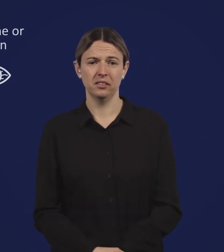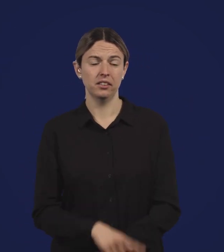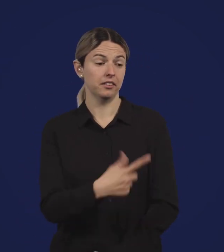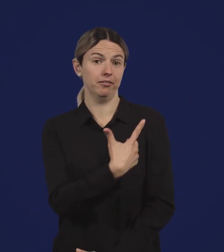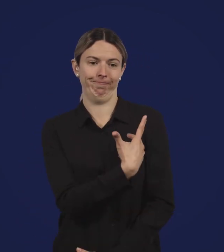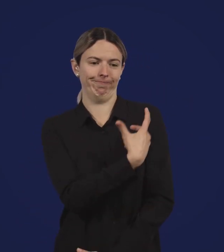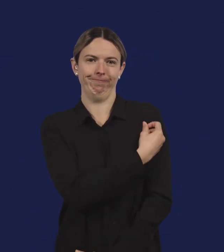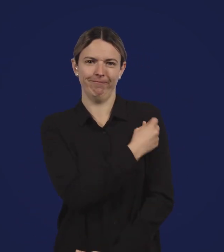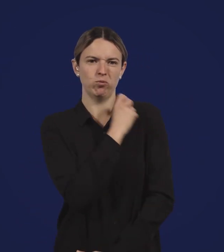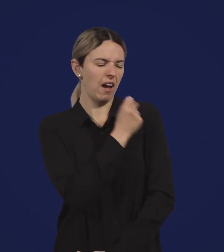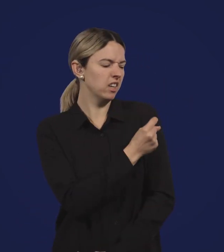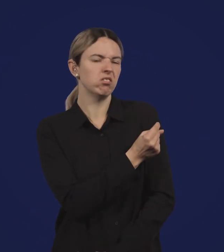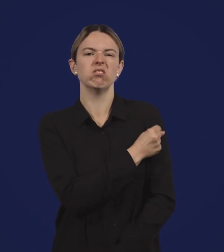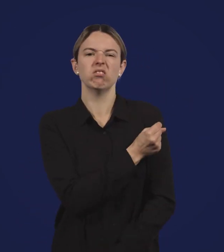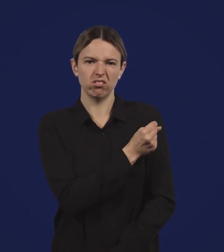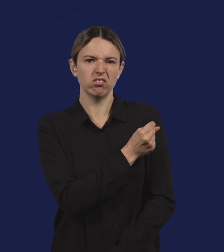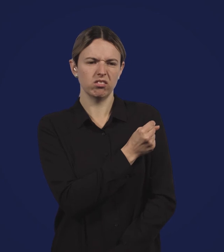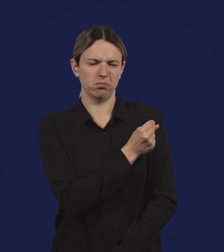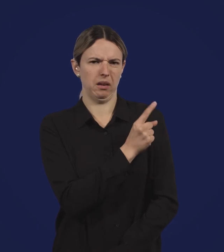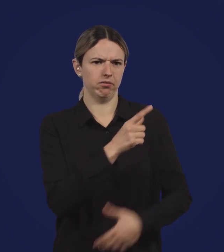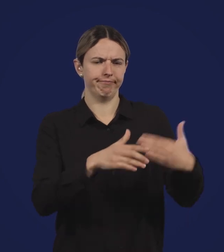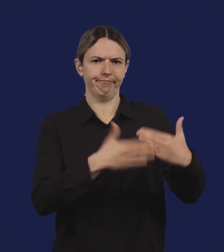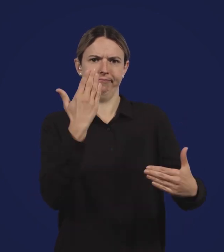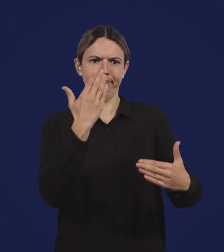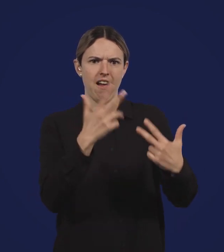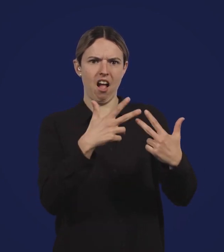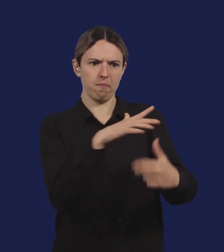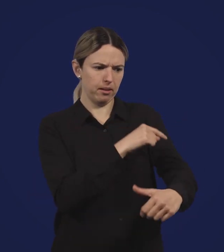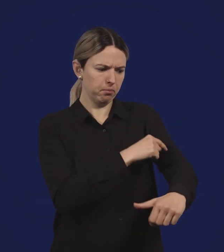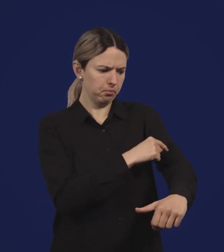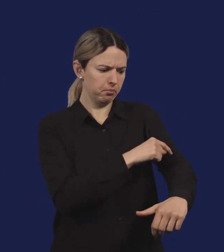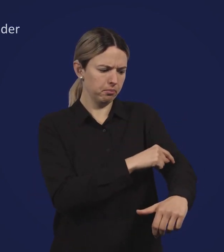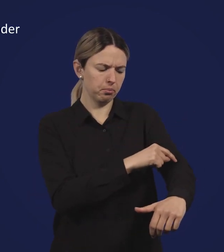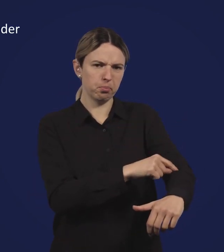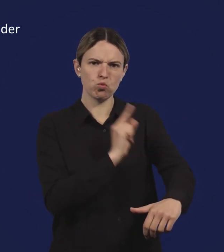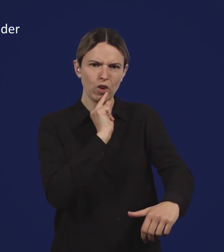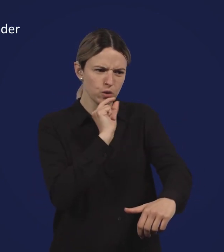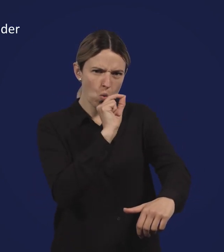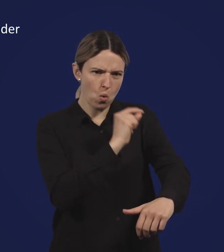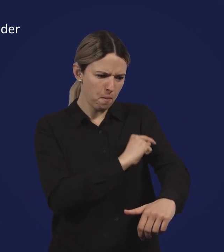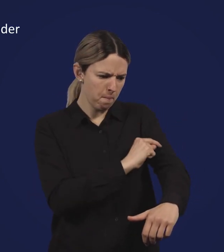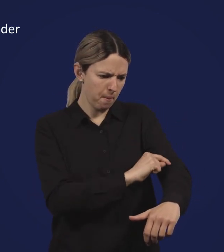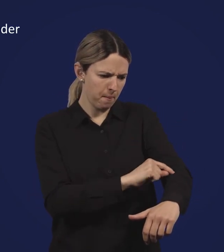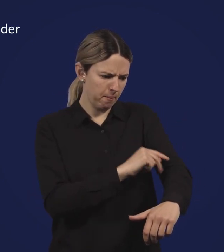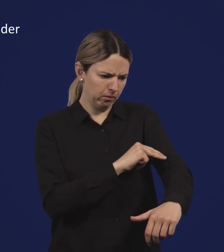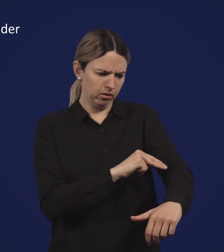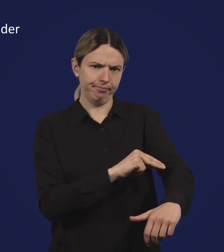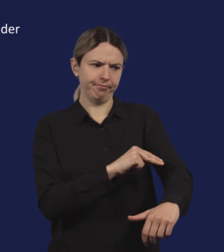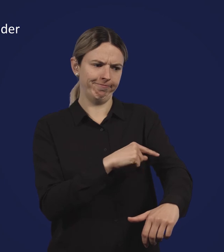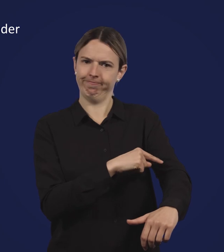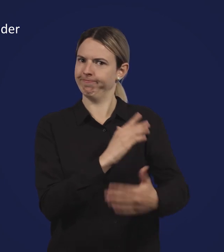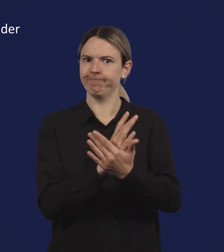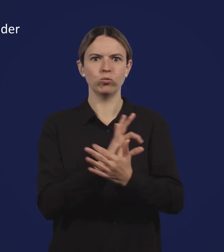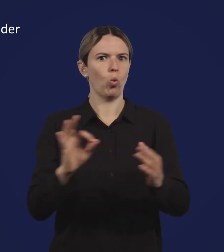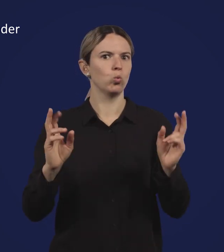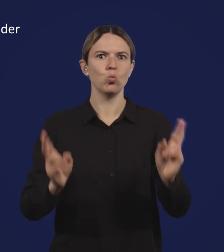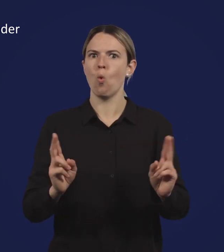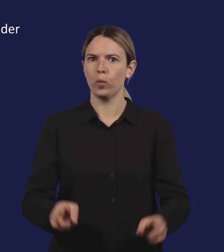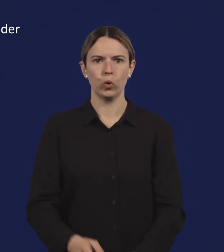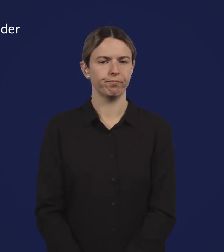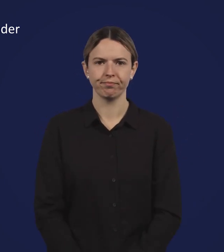and any other abnormal reaction away from the vaccination site, like blood spots under the skin.